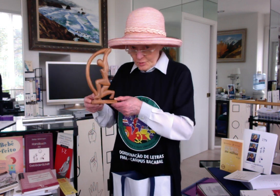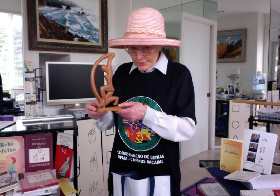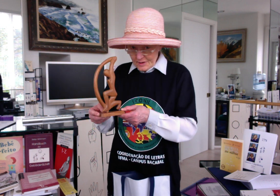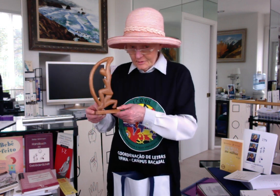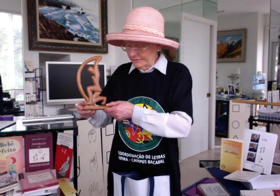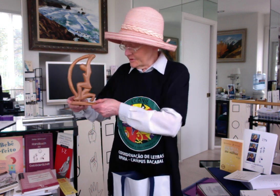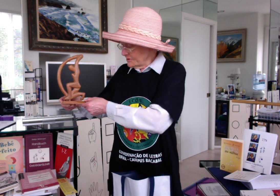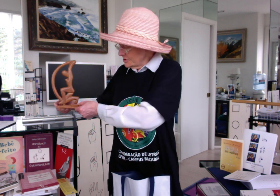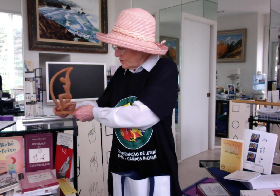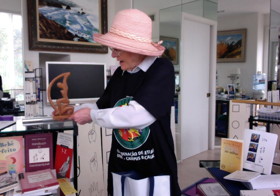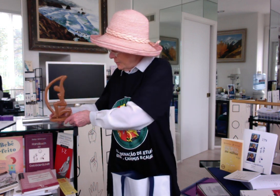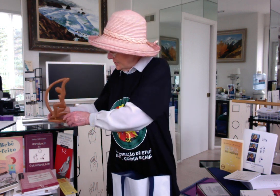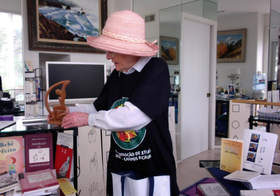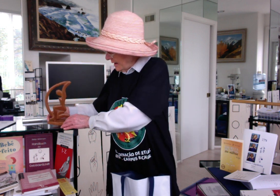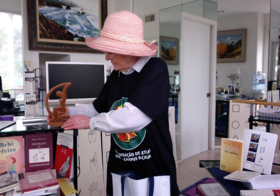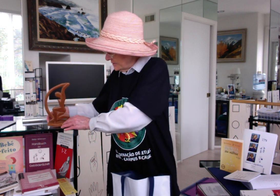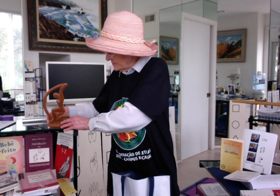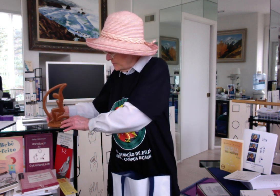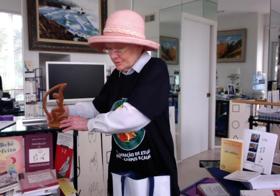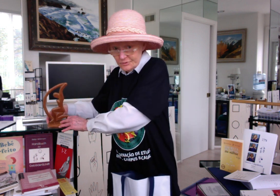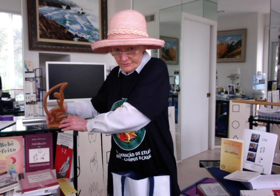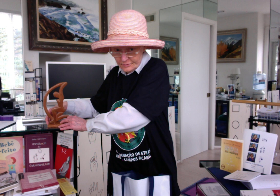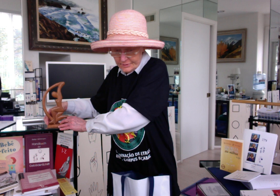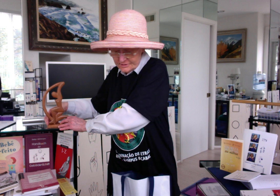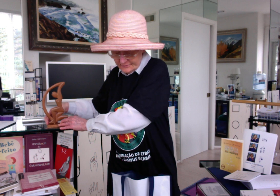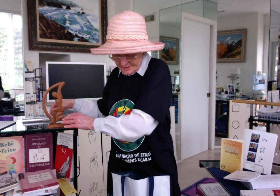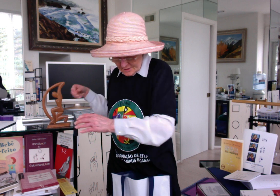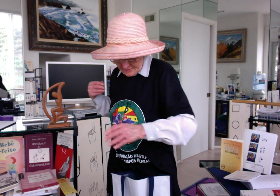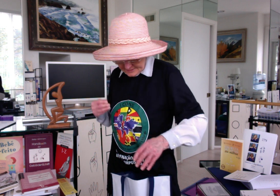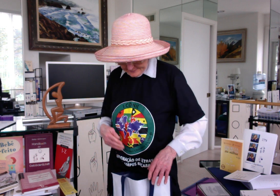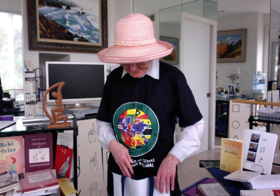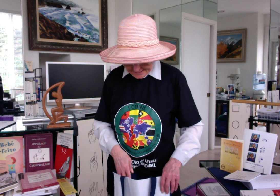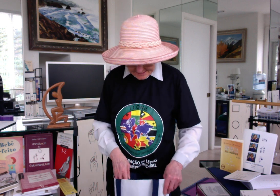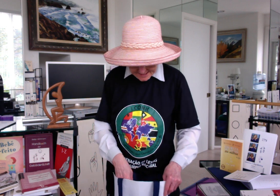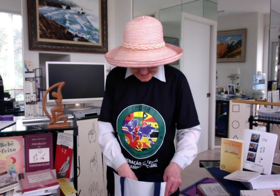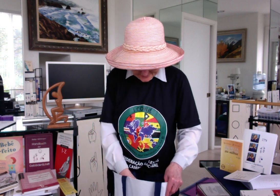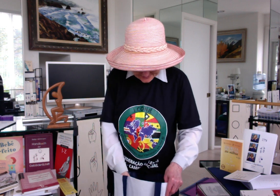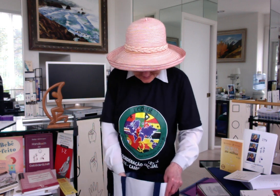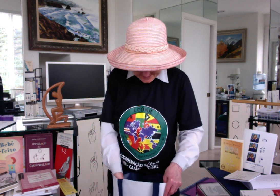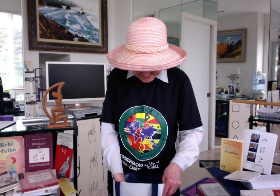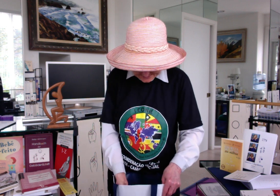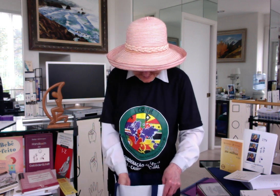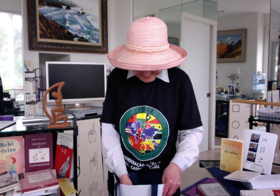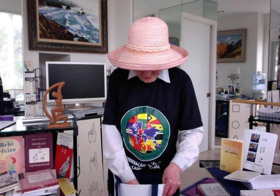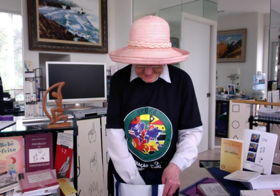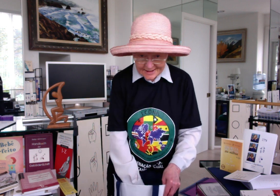proud of this and so happy to have it. It's a beautiful piece of carving. And then, we got